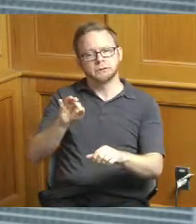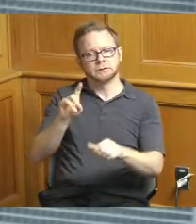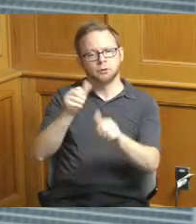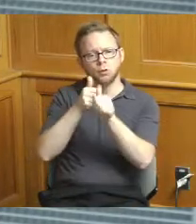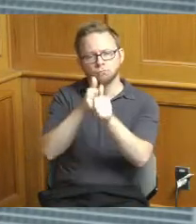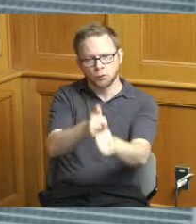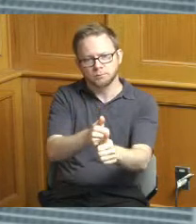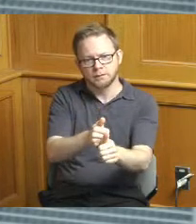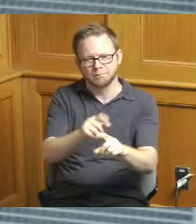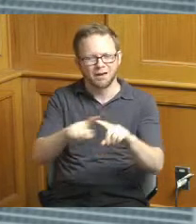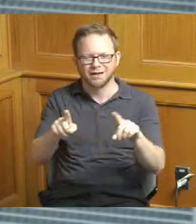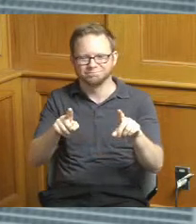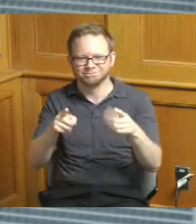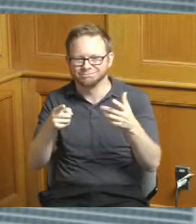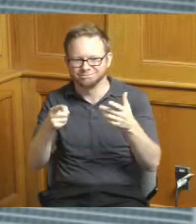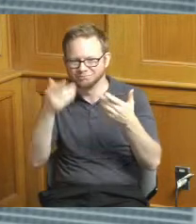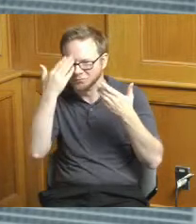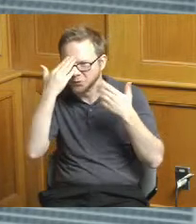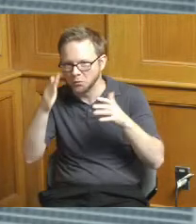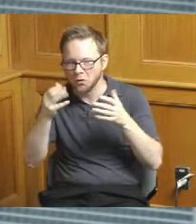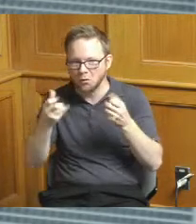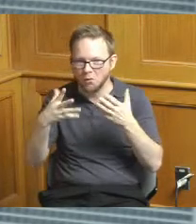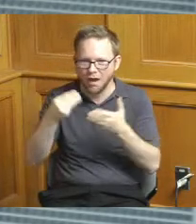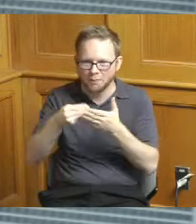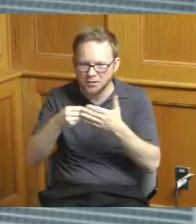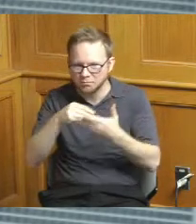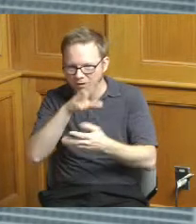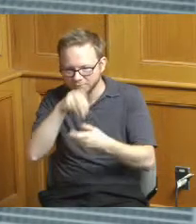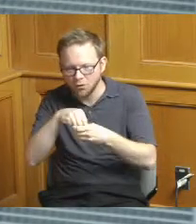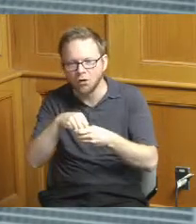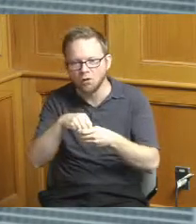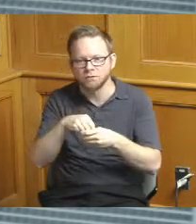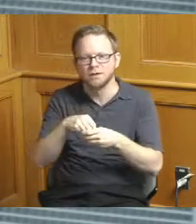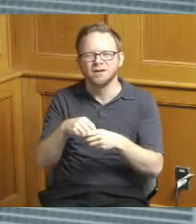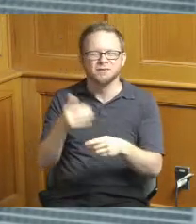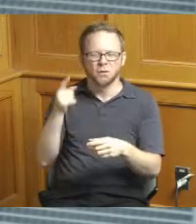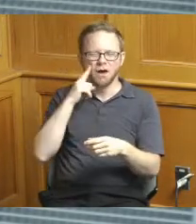and maybe one other smaller item and the rest of those they just kind of indicated that they were